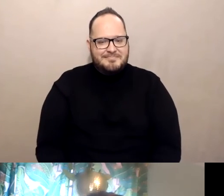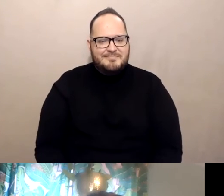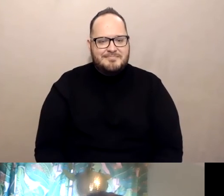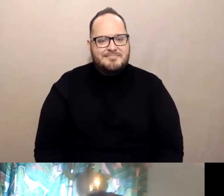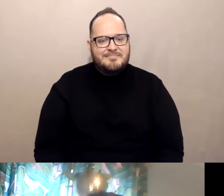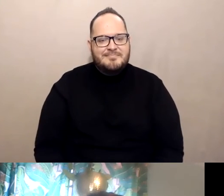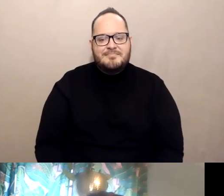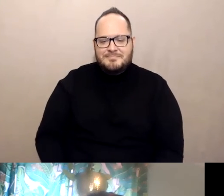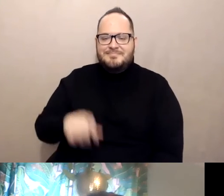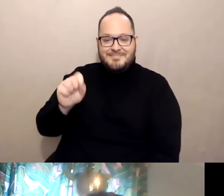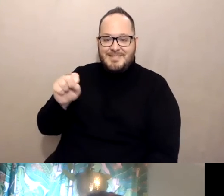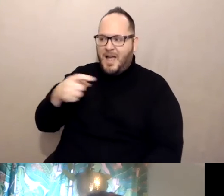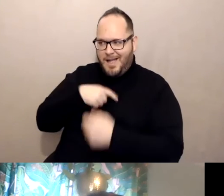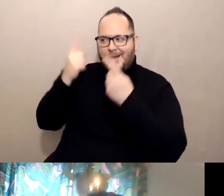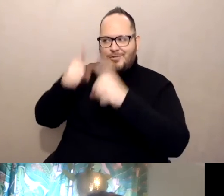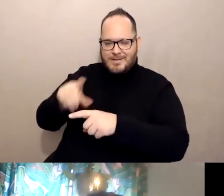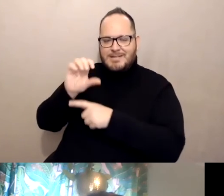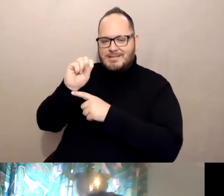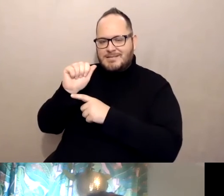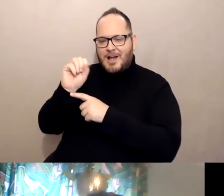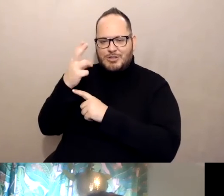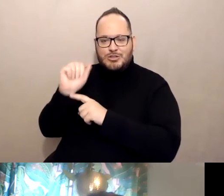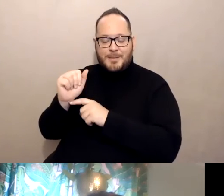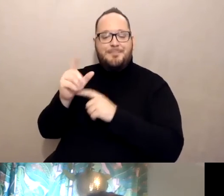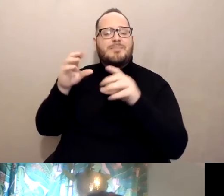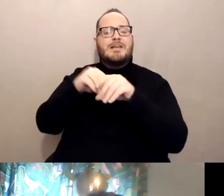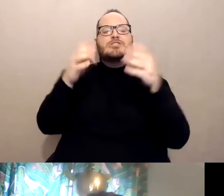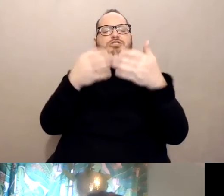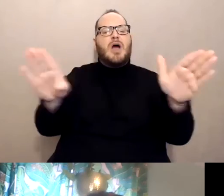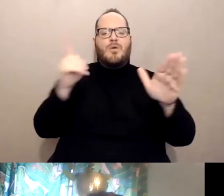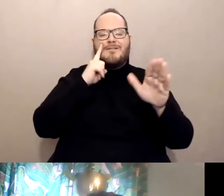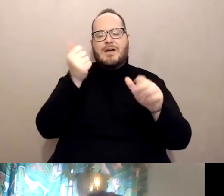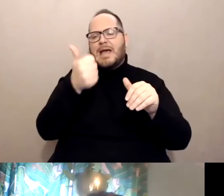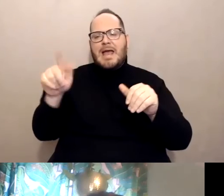Yeah. I agree Sascha. And in general for anybody that is concerned about how